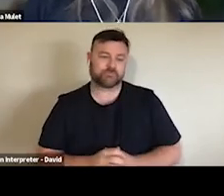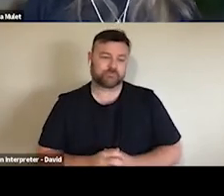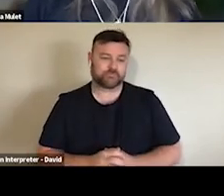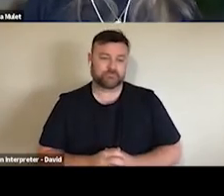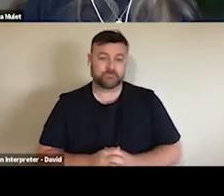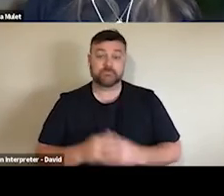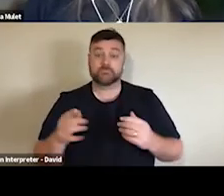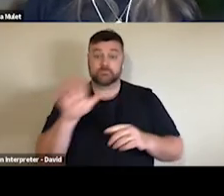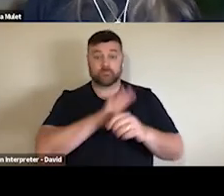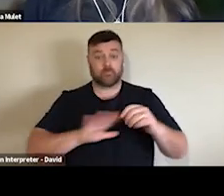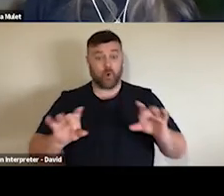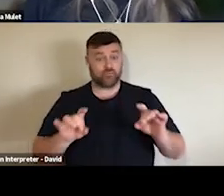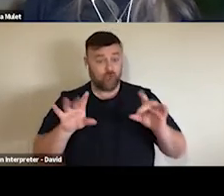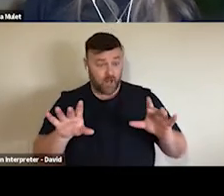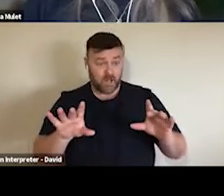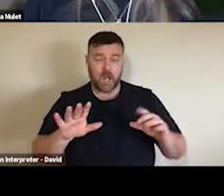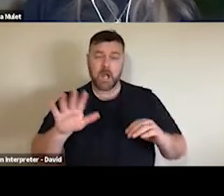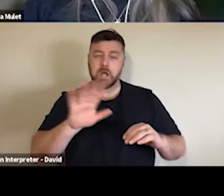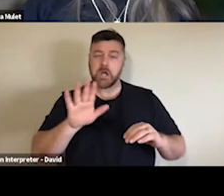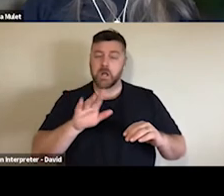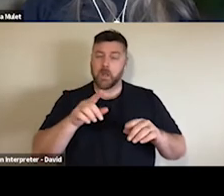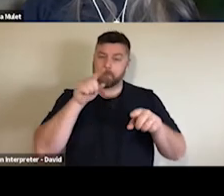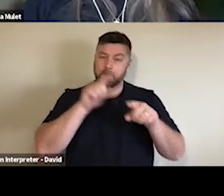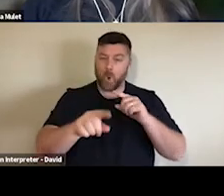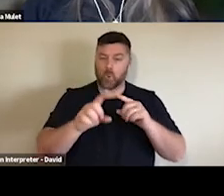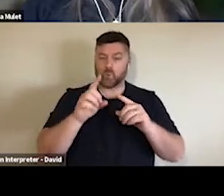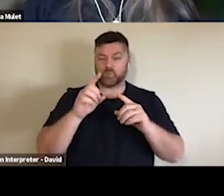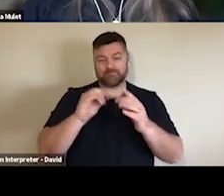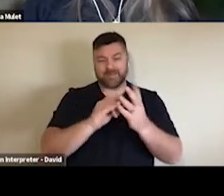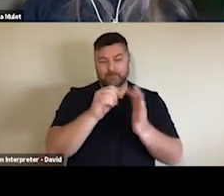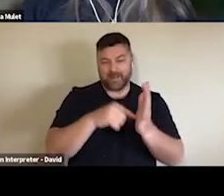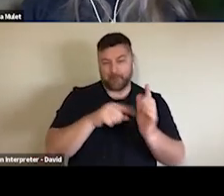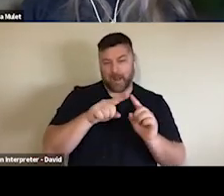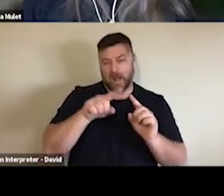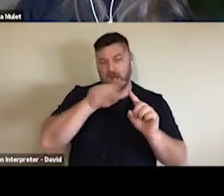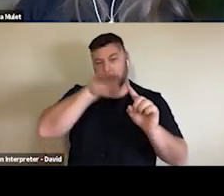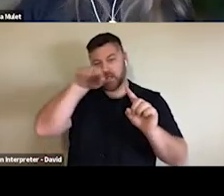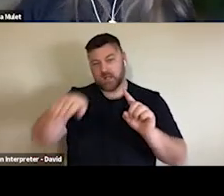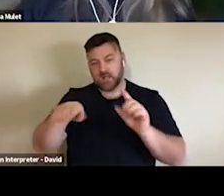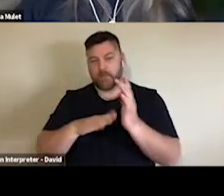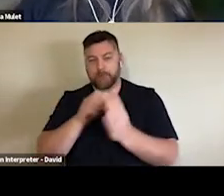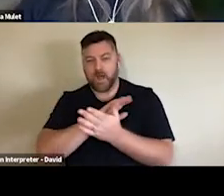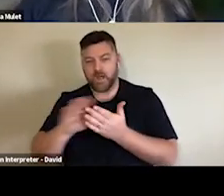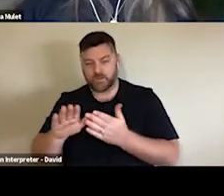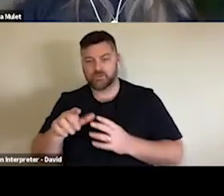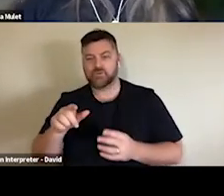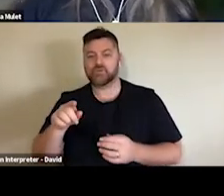And I guess just on one last thing on that, Tandi, I'm really looking forward to seeing